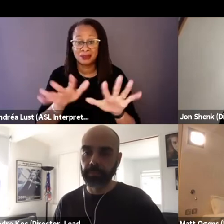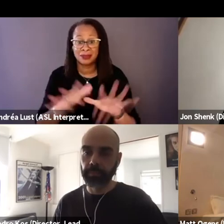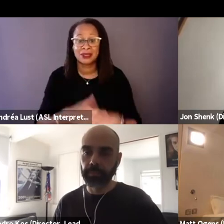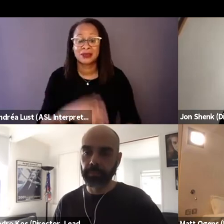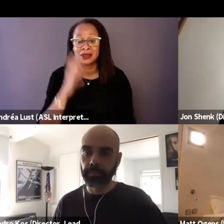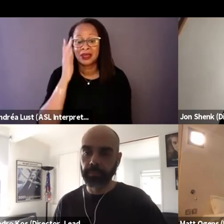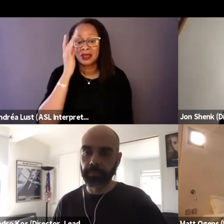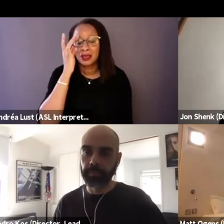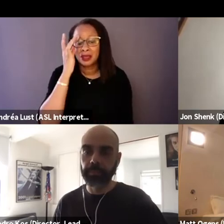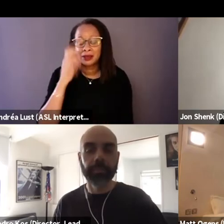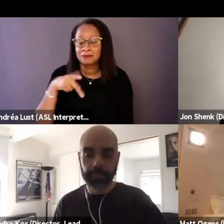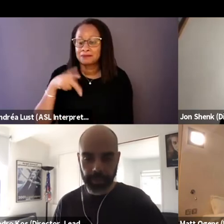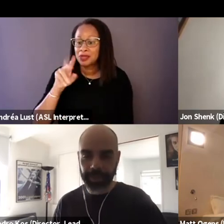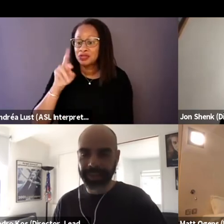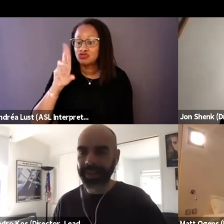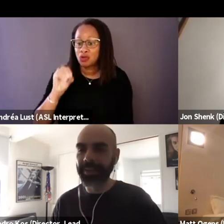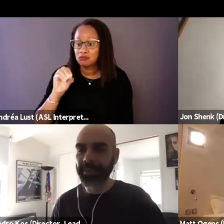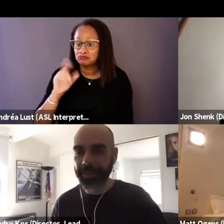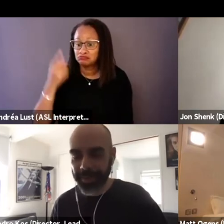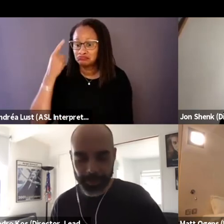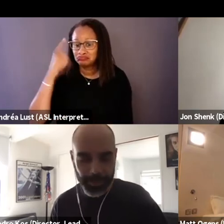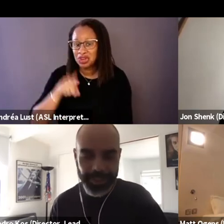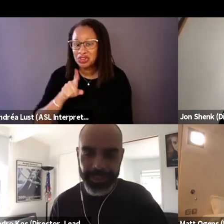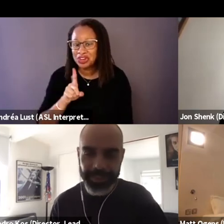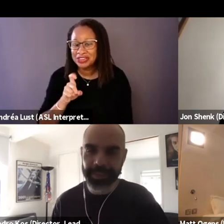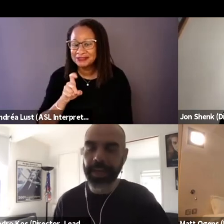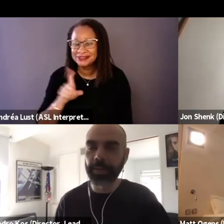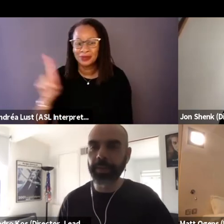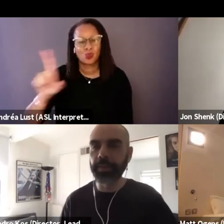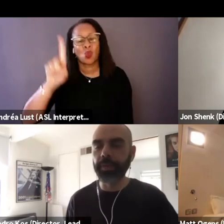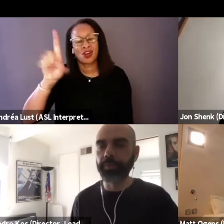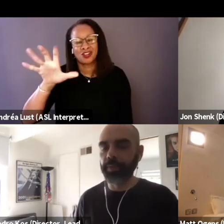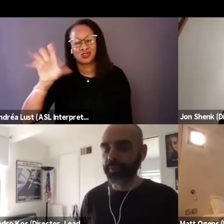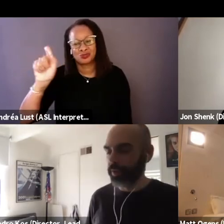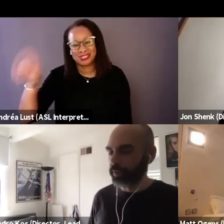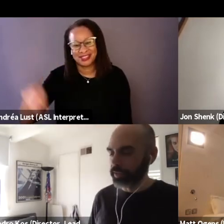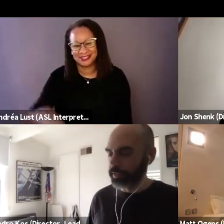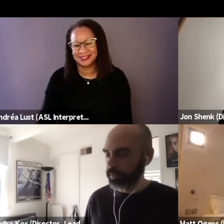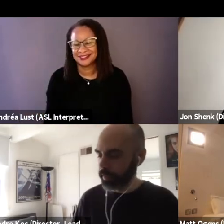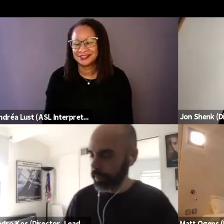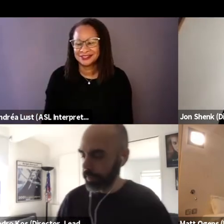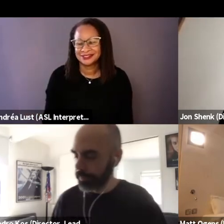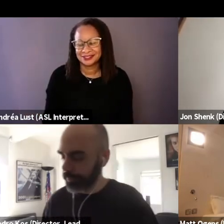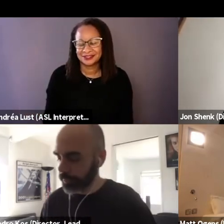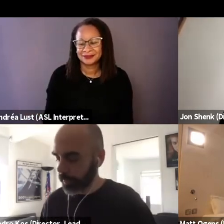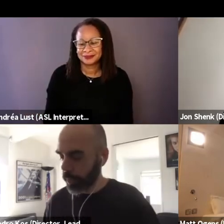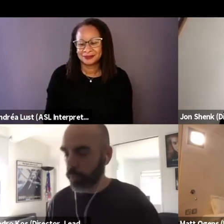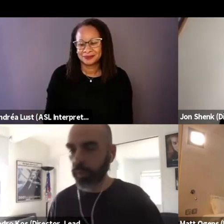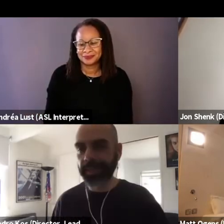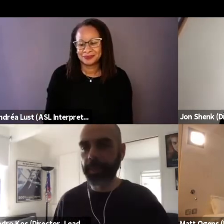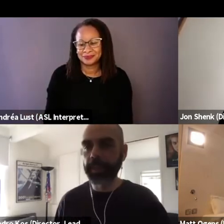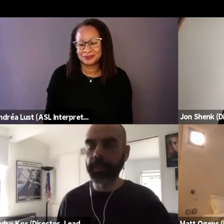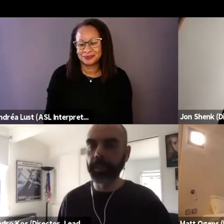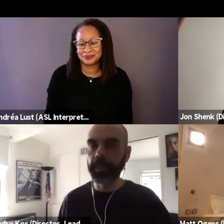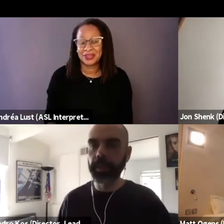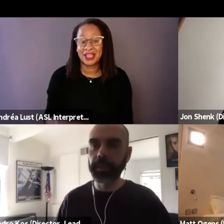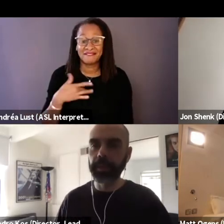Pedro you'd agree with that. 100%, yeah. It felt like once the pandemic hit,